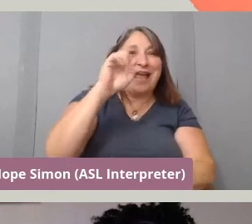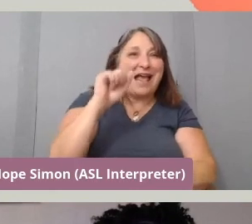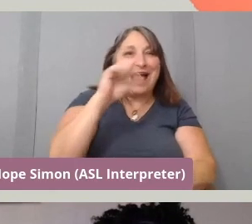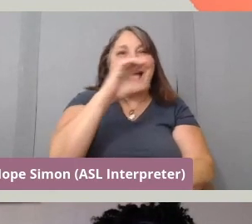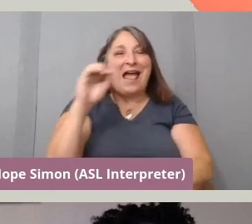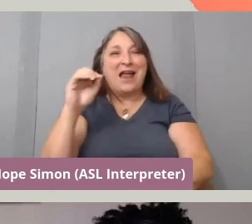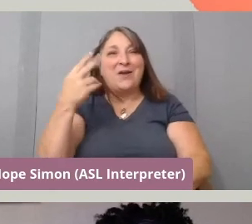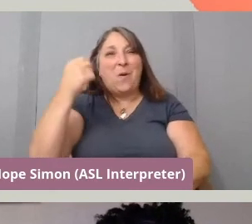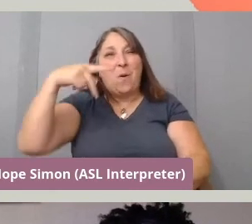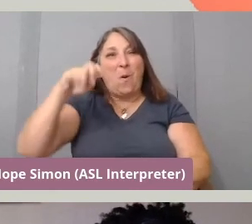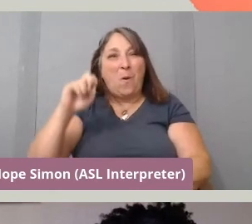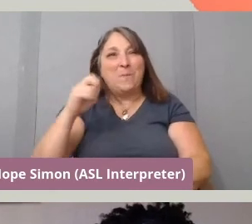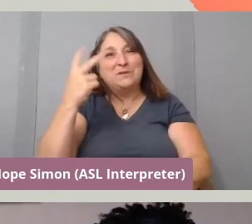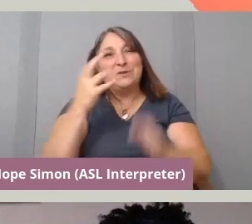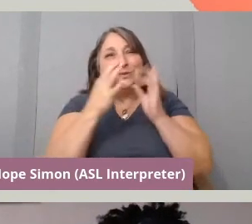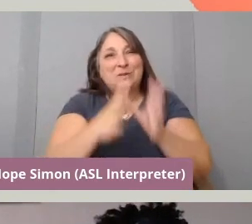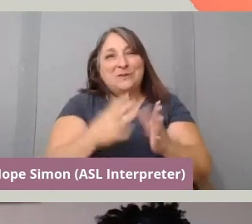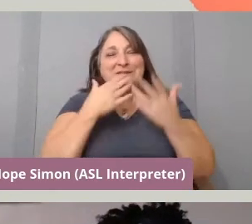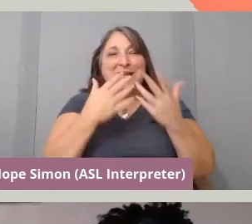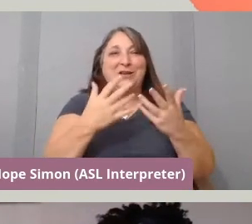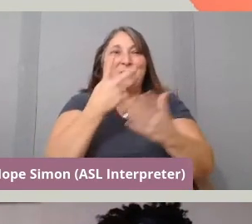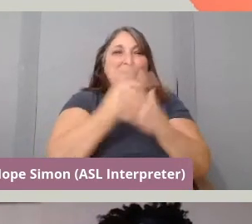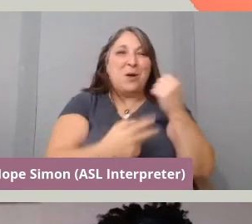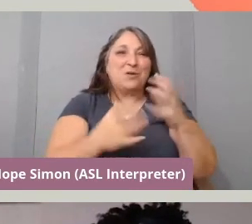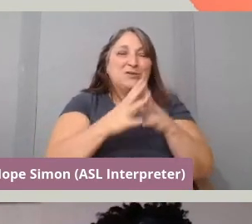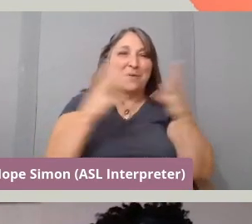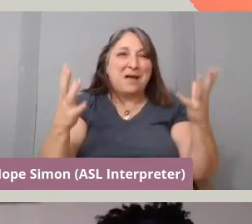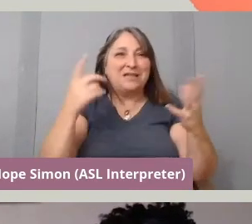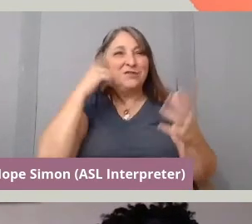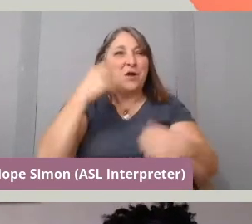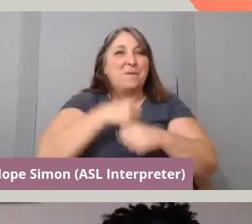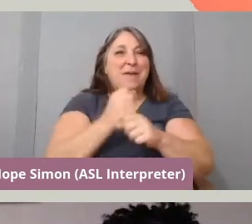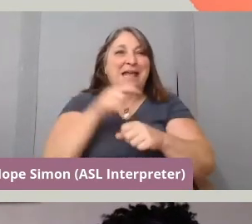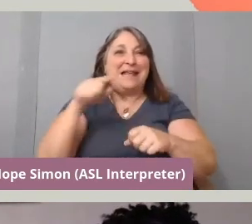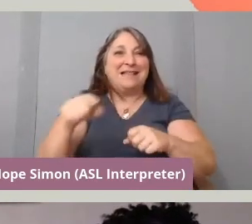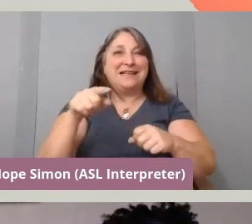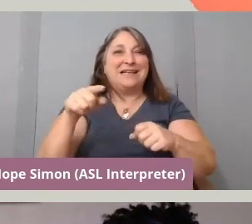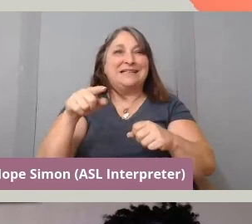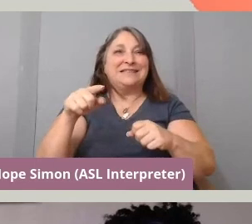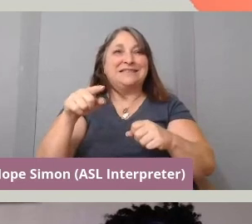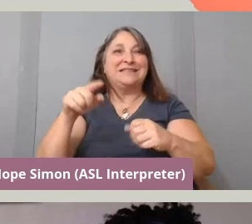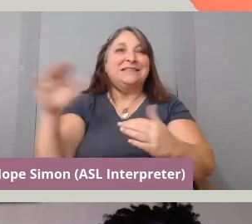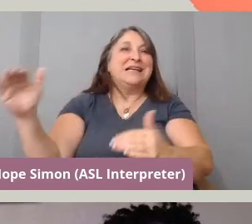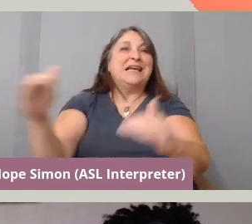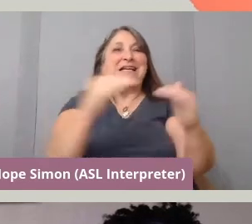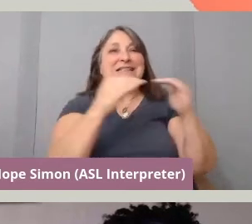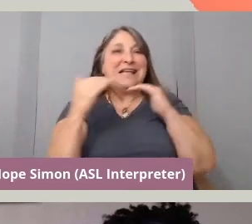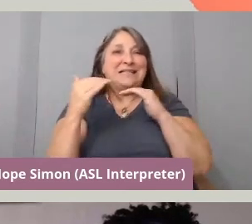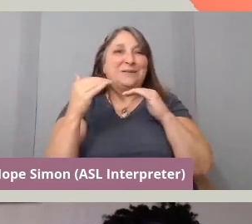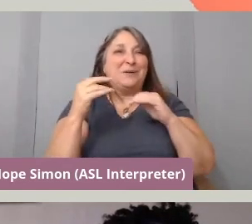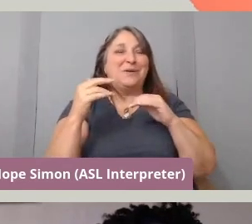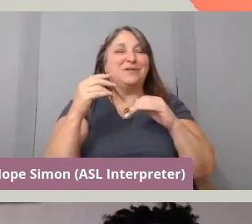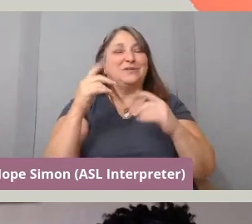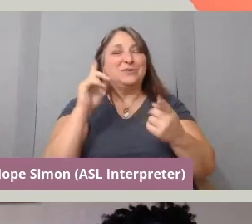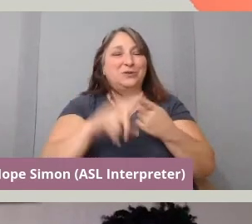thank you so much for making it accessible for people. Thank you for being here